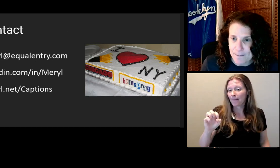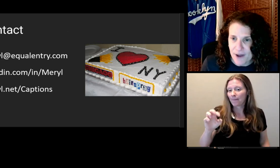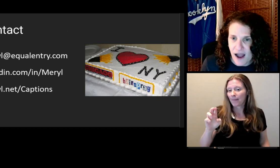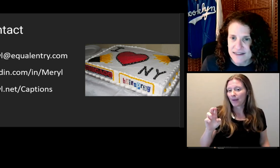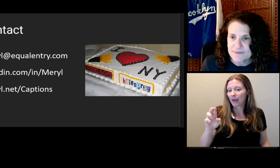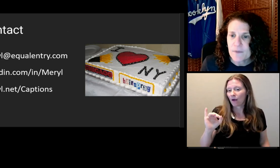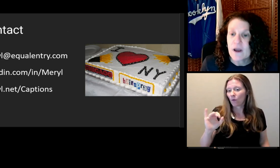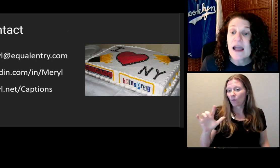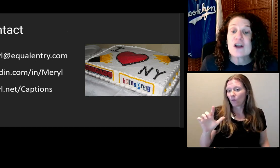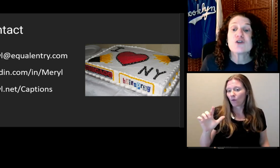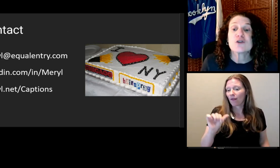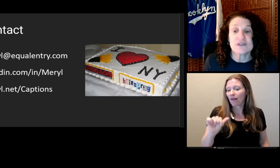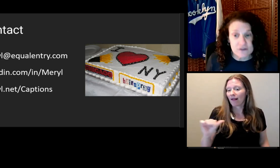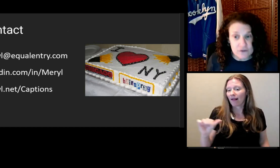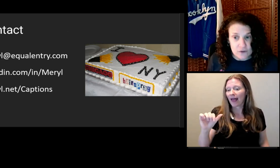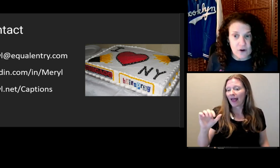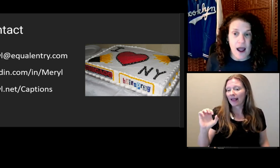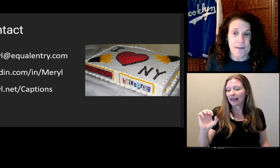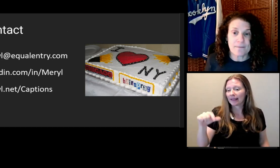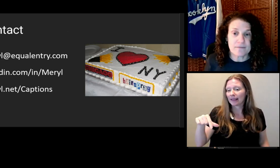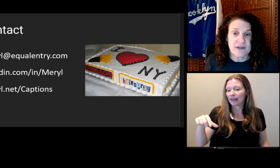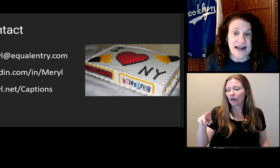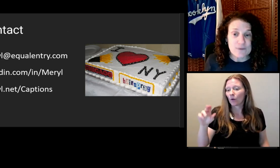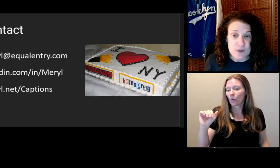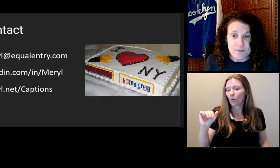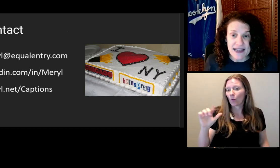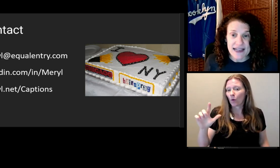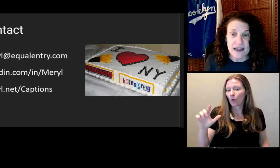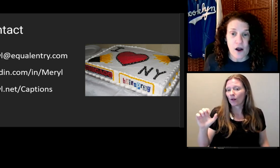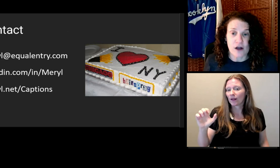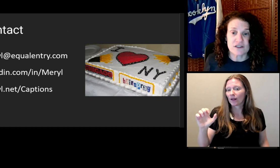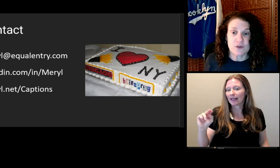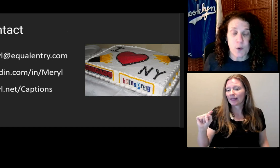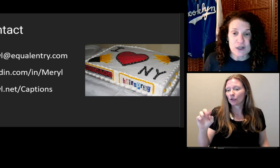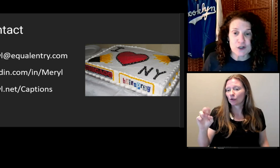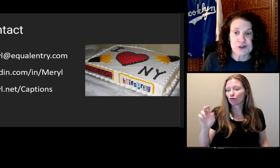I'll add it to the chat box.